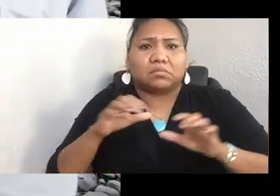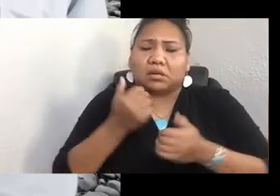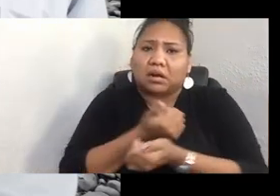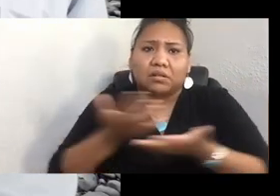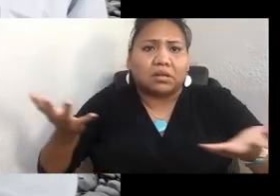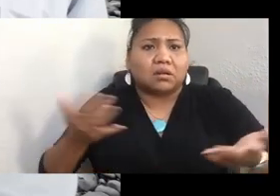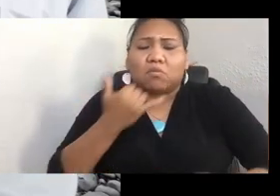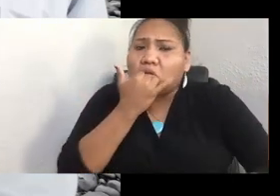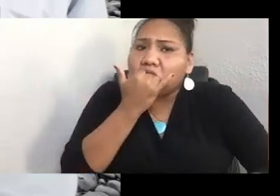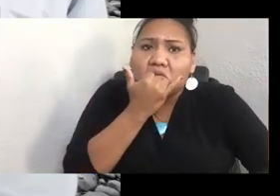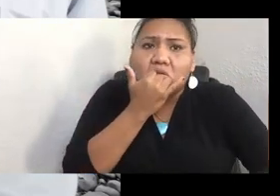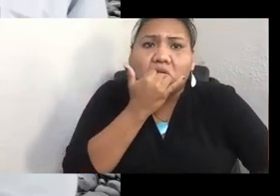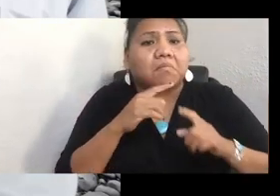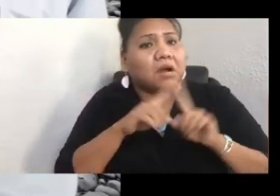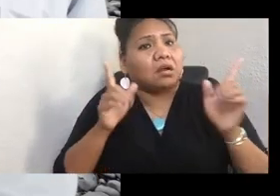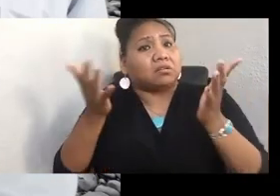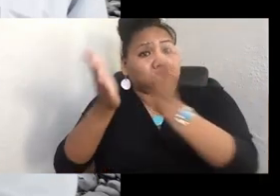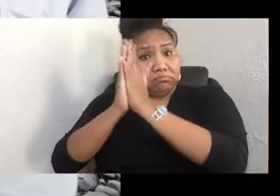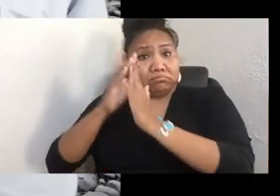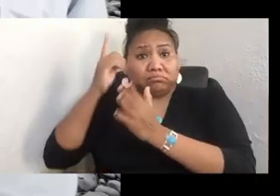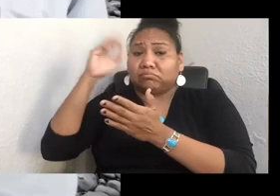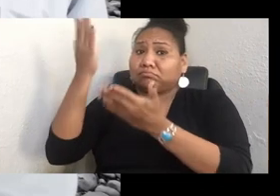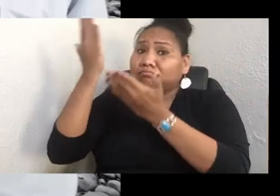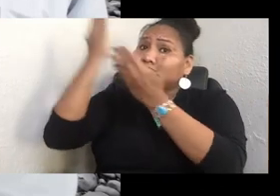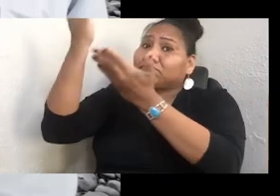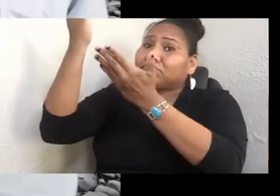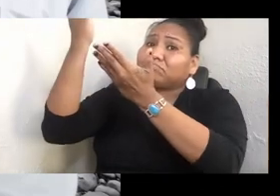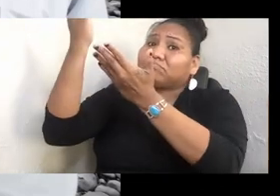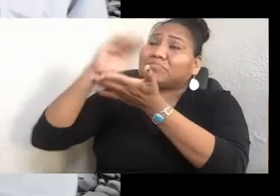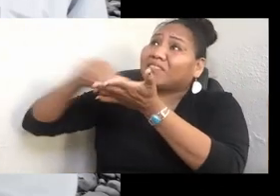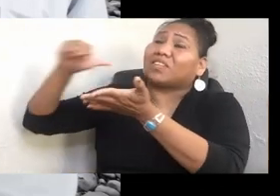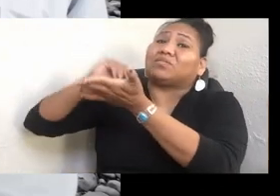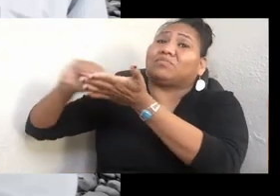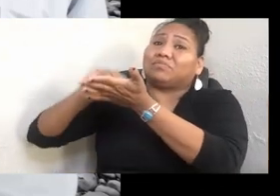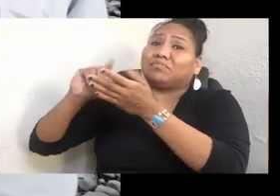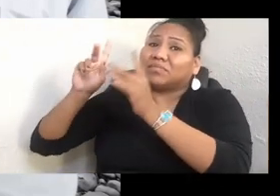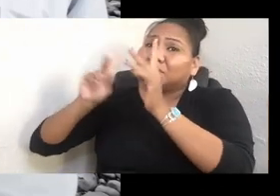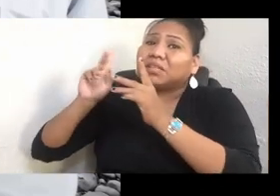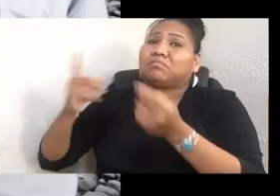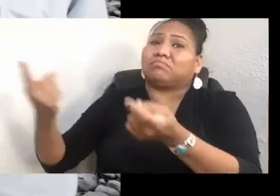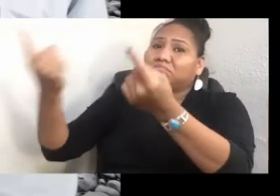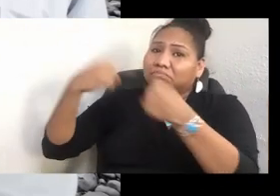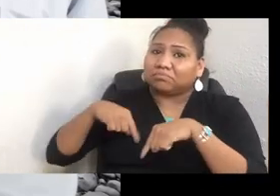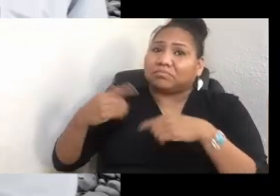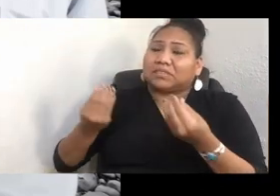for their forgiveness of the people that came to this land in the Creator's name and took away our people